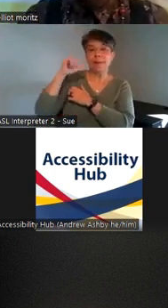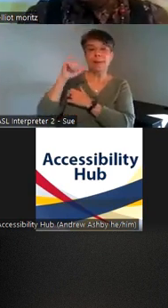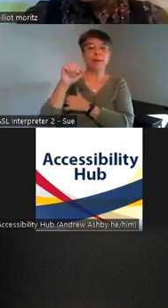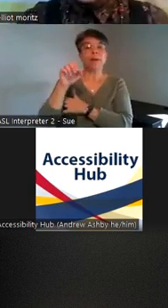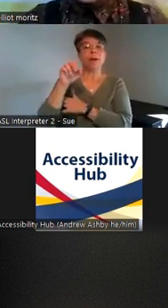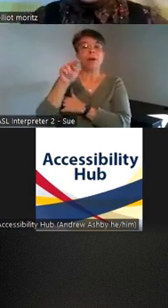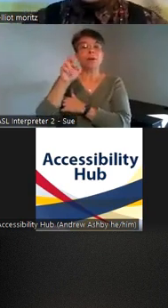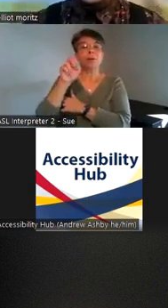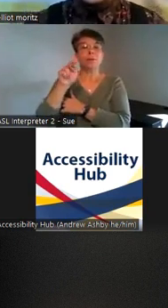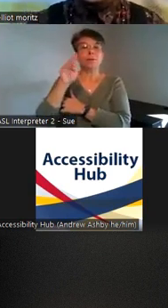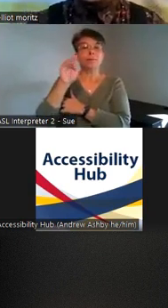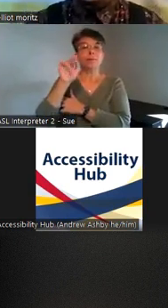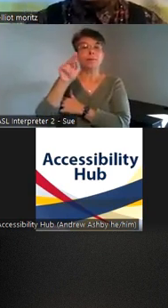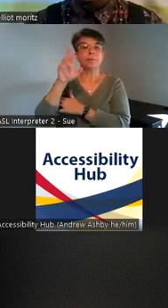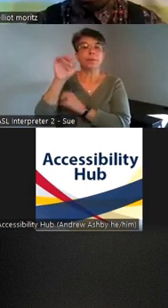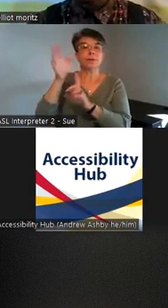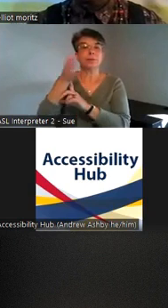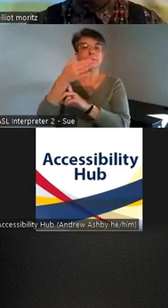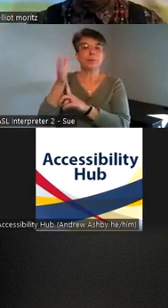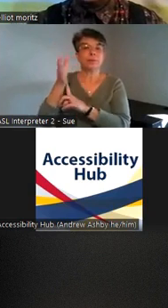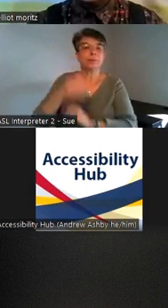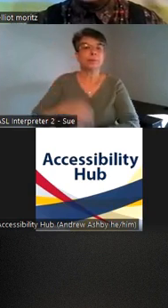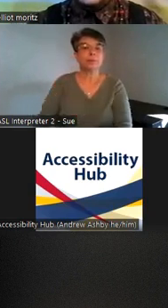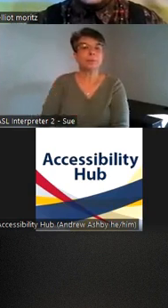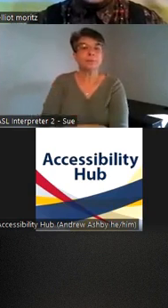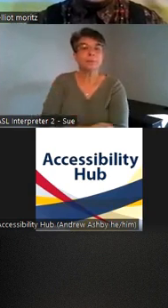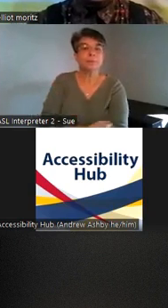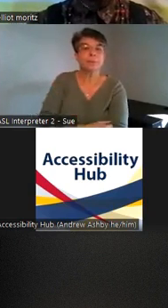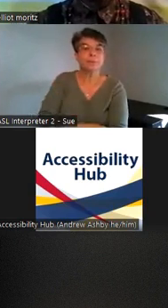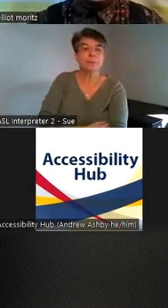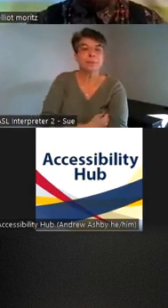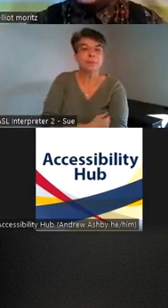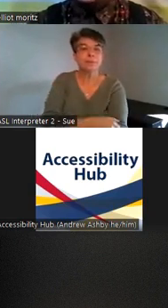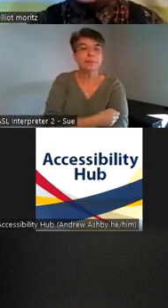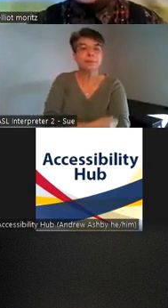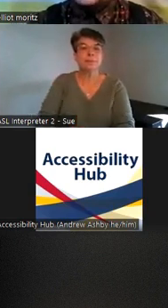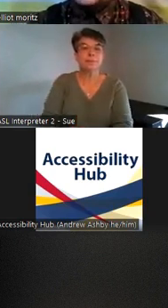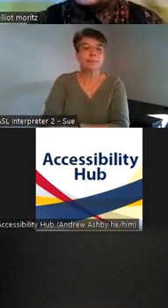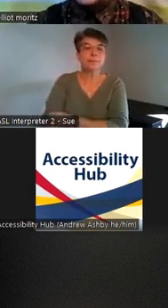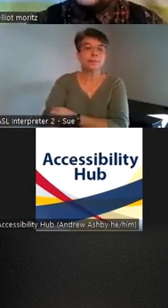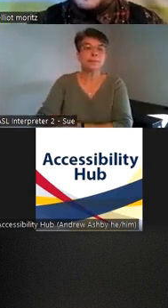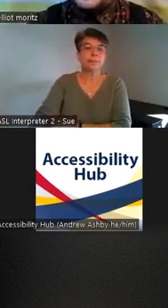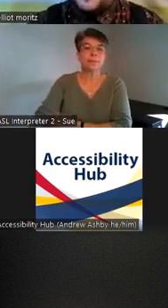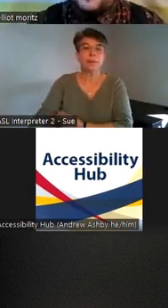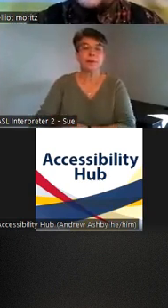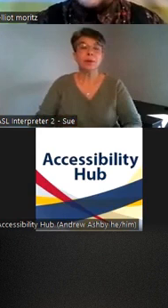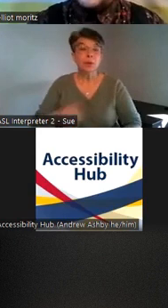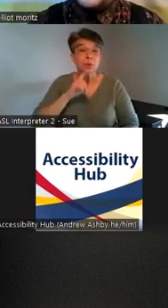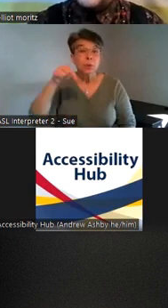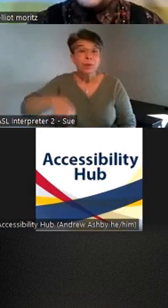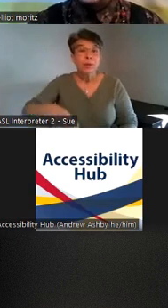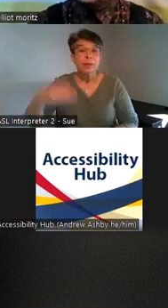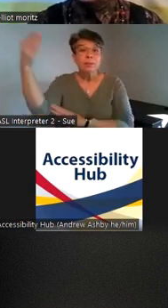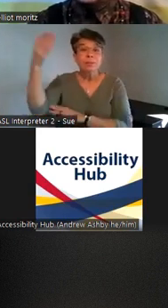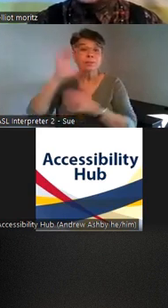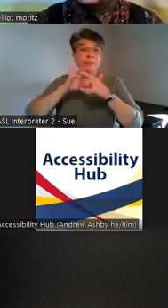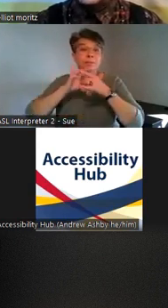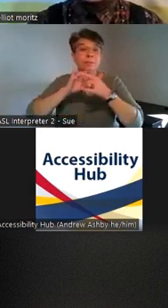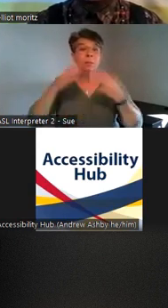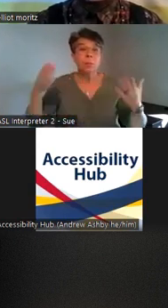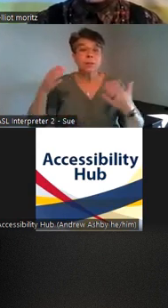um despite the fact that this is a disability talk um I am a queer person and I believe that